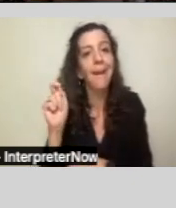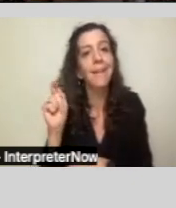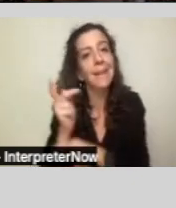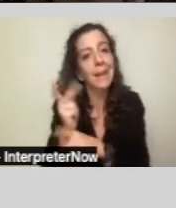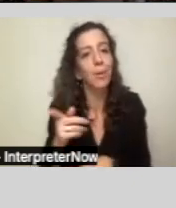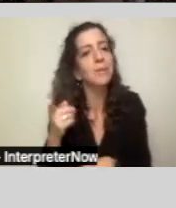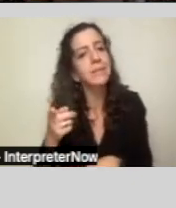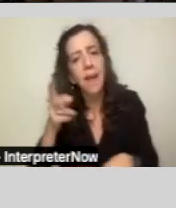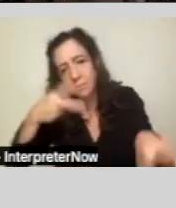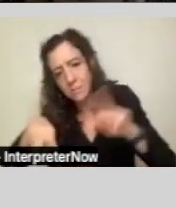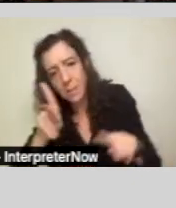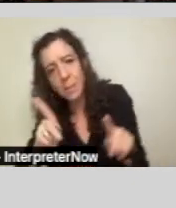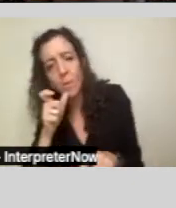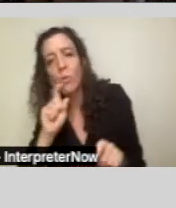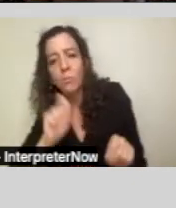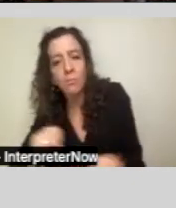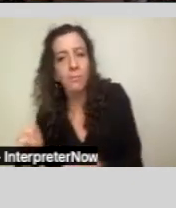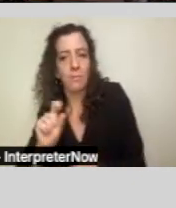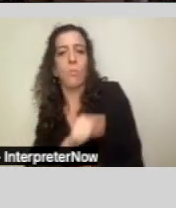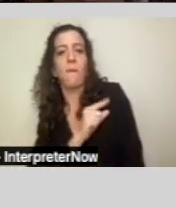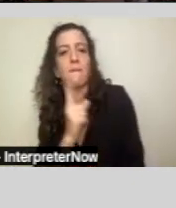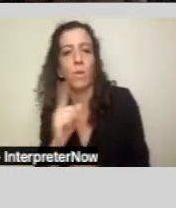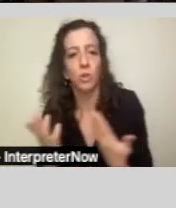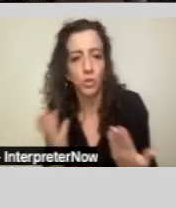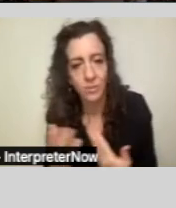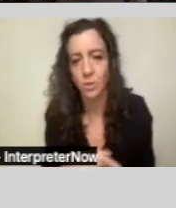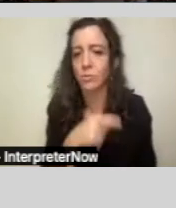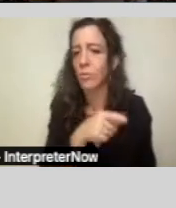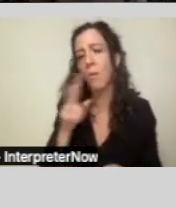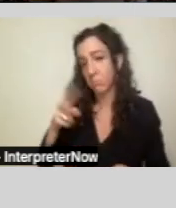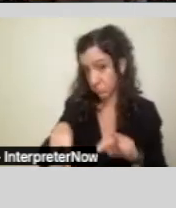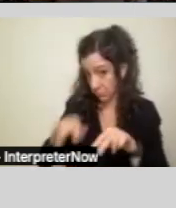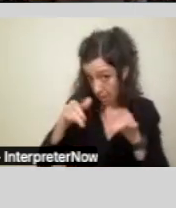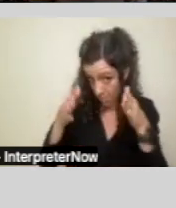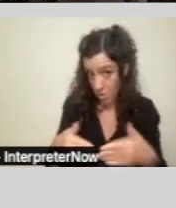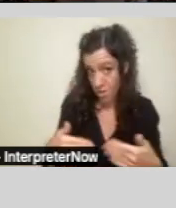They are the ones that decide whether someone has the type of disability that entitles them to services.